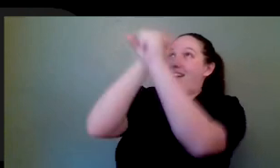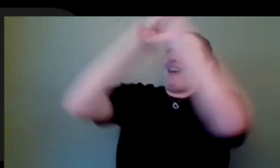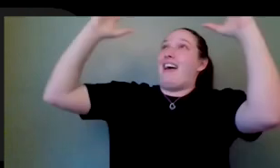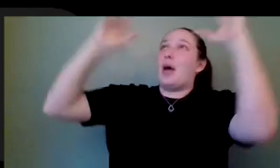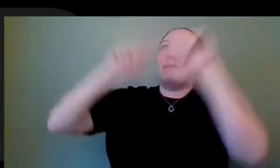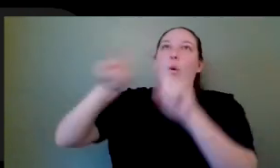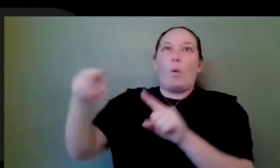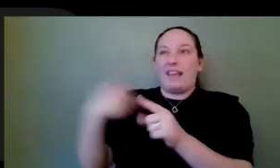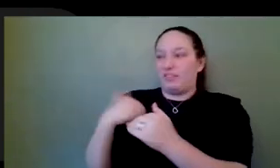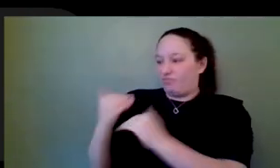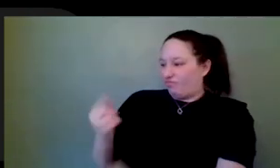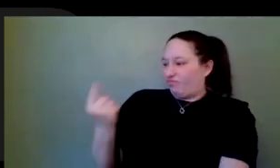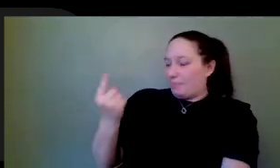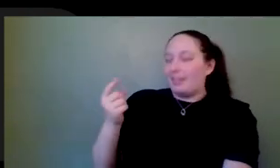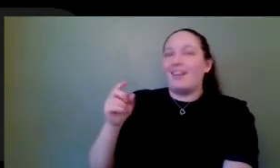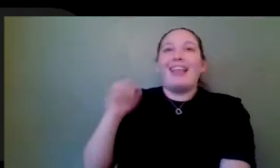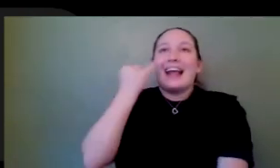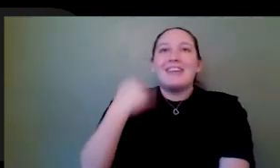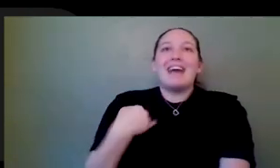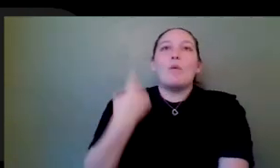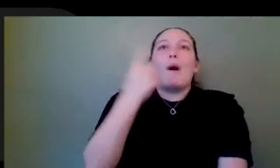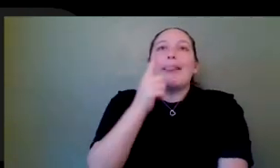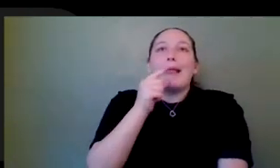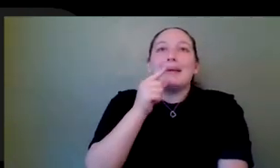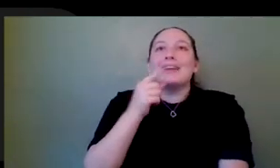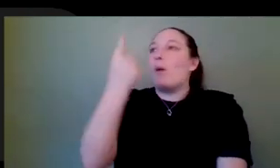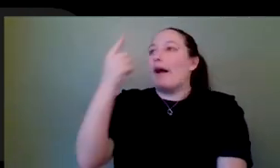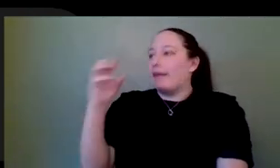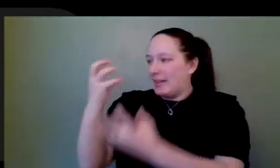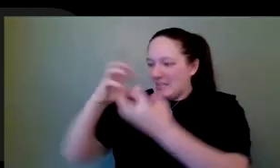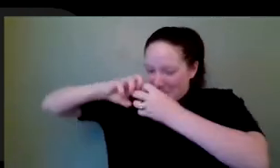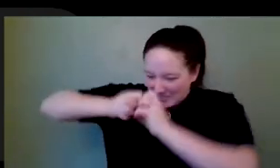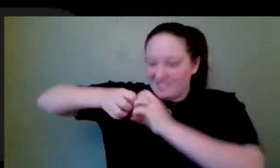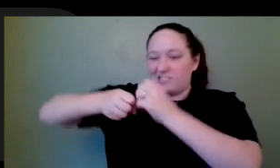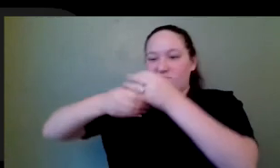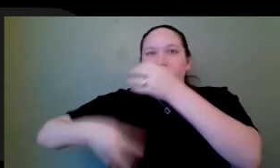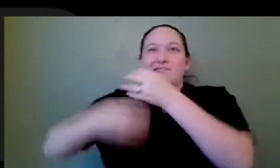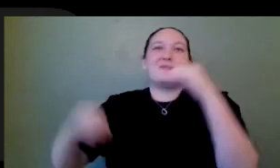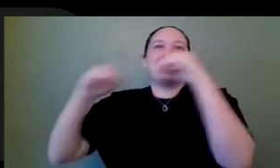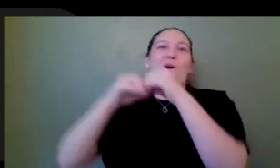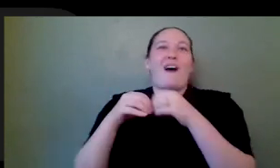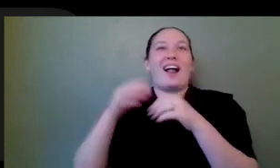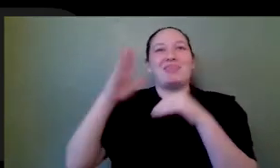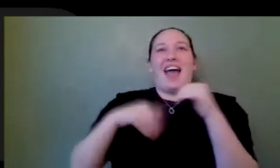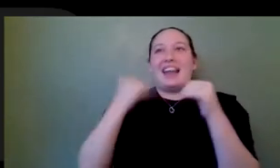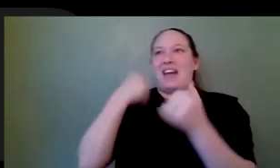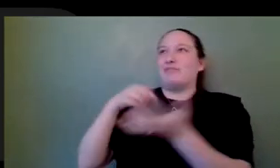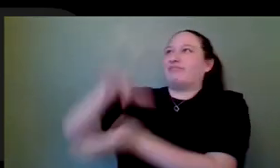out of the lemon, in my opinion. You consider it from all angles. You put way more effort into thinking about your medium, think about your